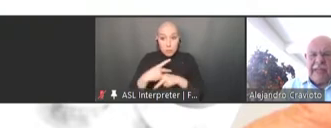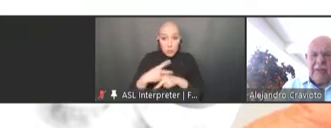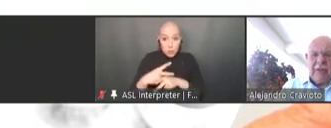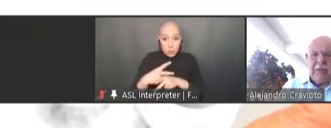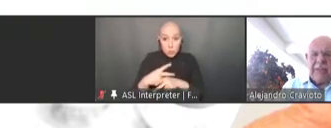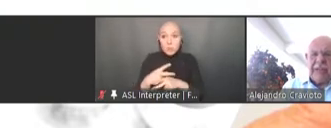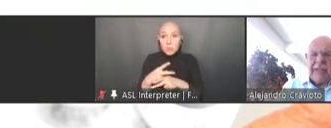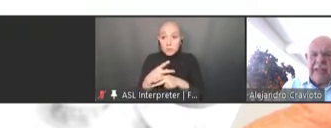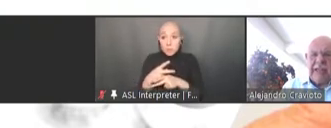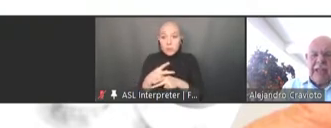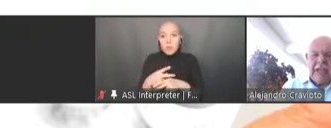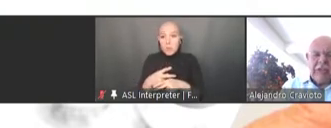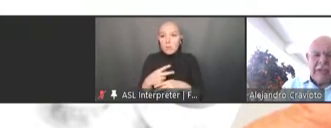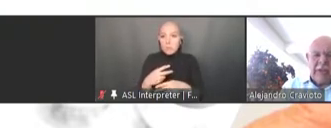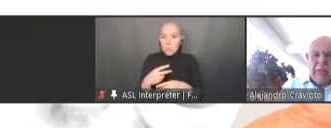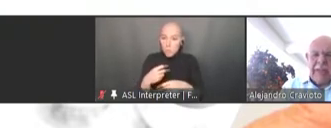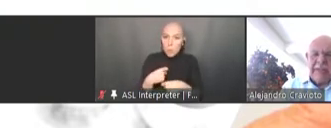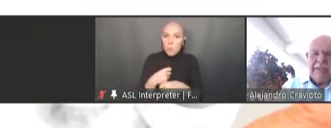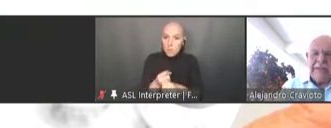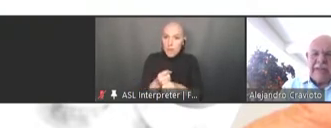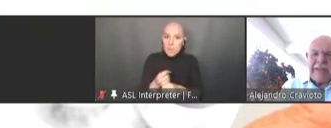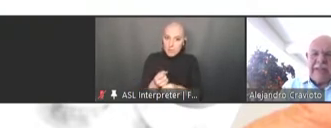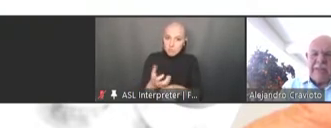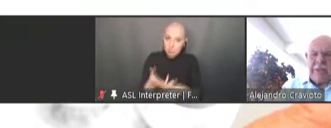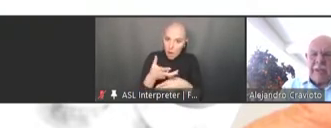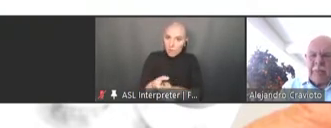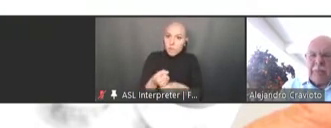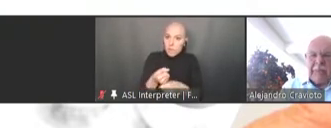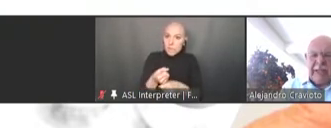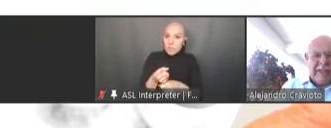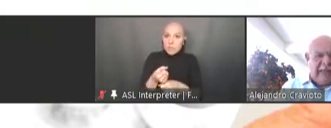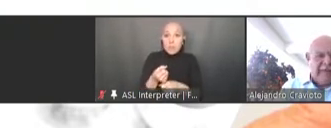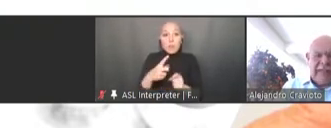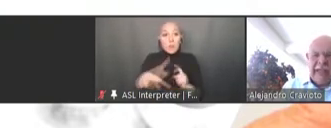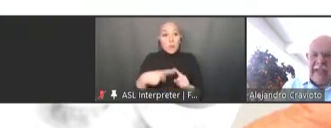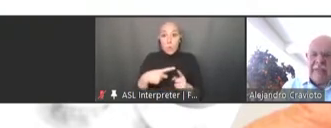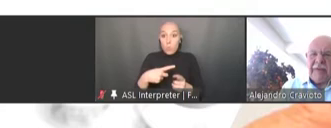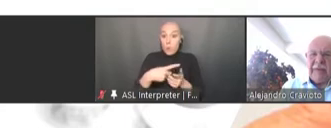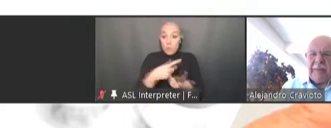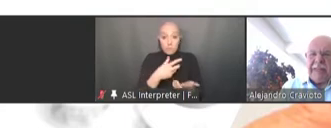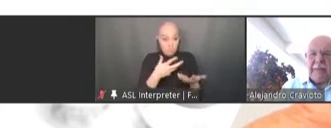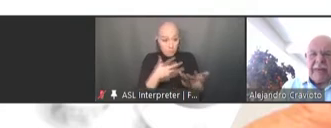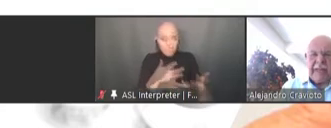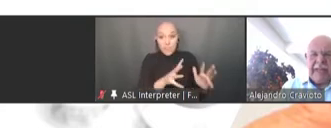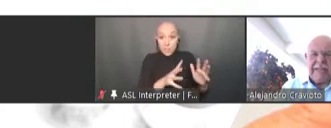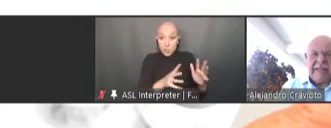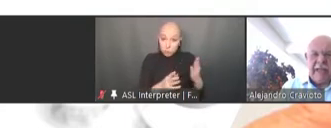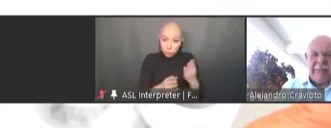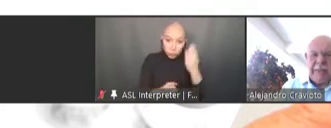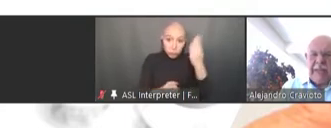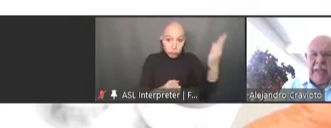concomitantly so that once the vaccines were approved by the FDA and recommended by the ACIP,